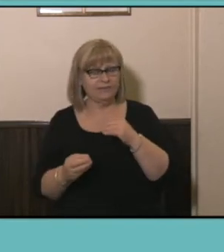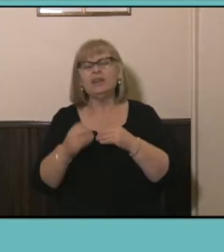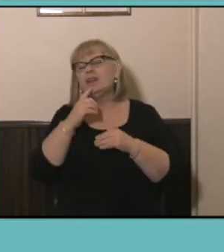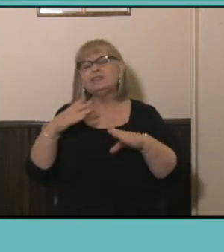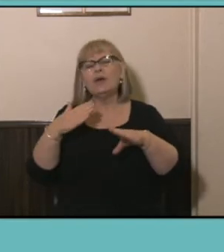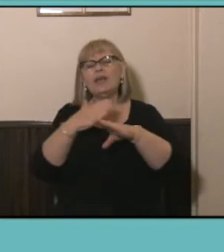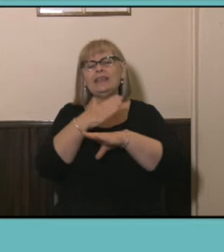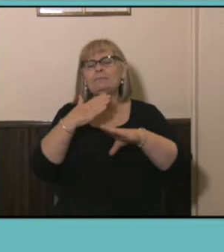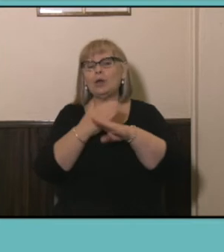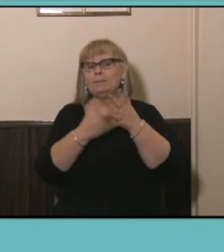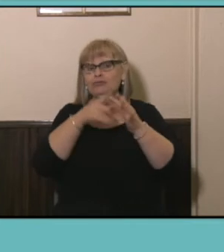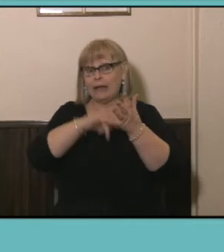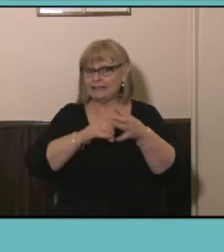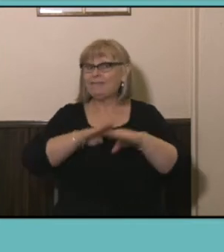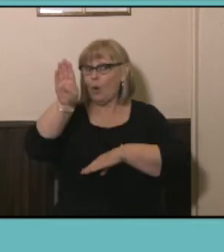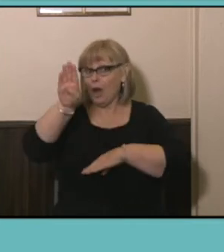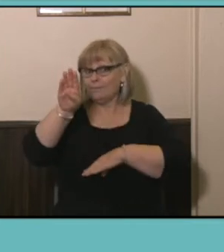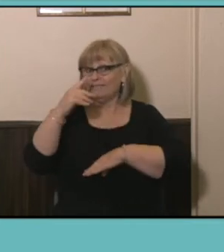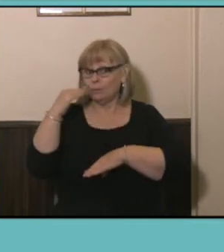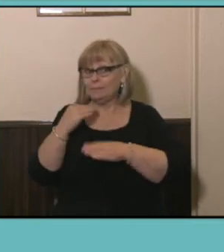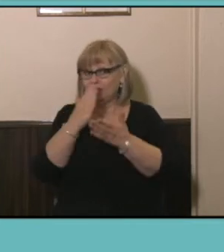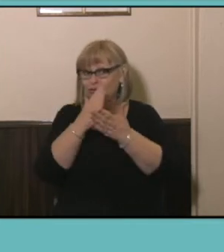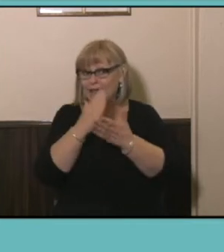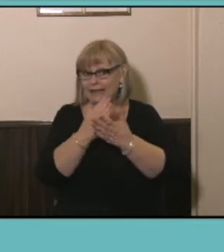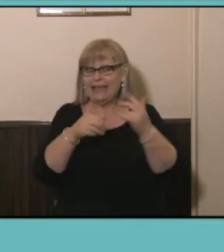increased dramatically, particularly as you can see if you follow the dots here,